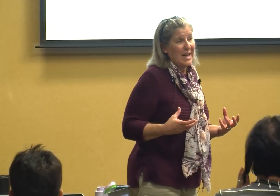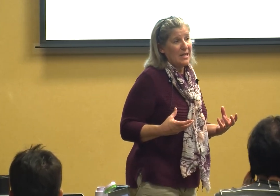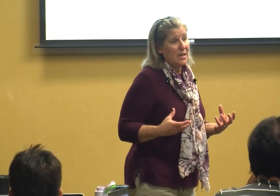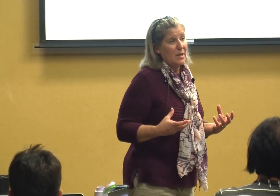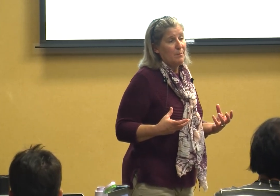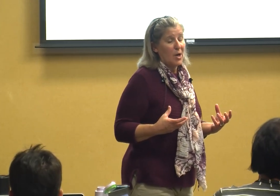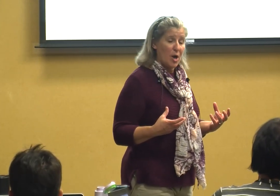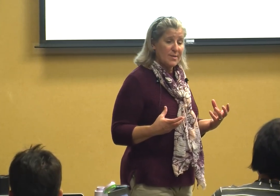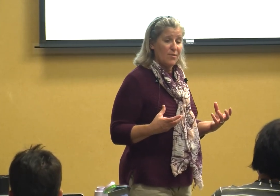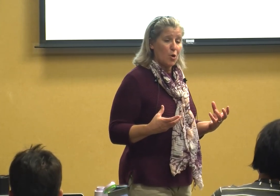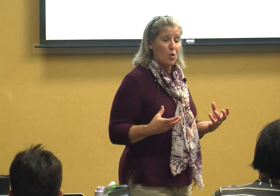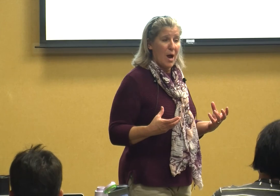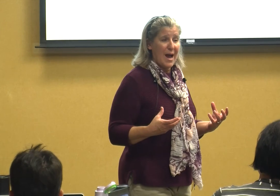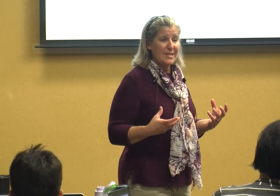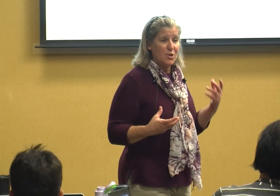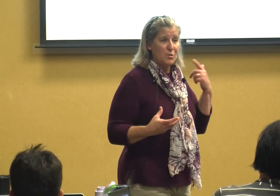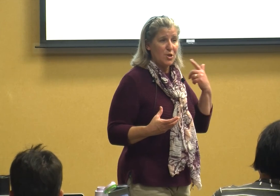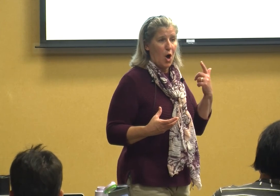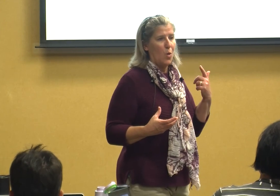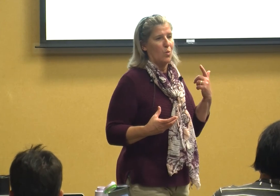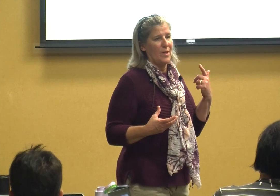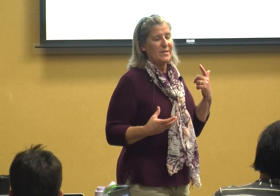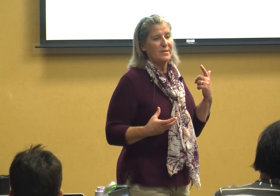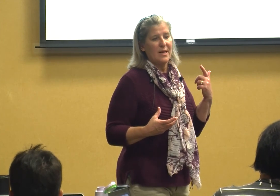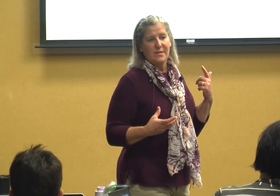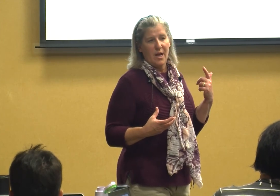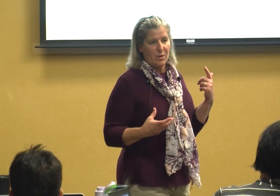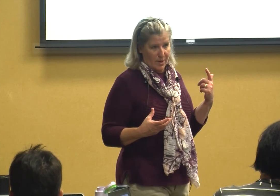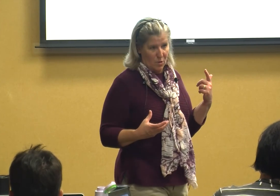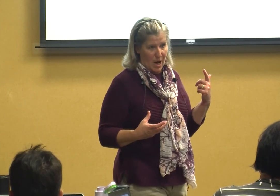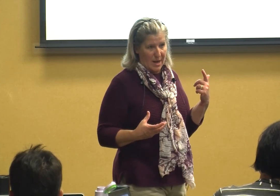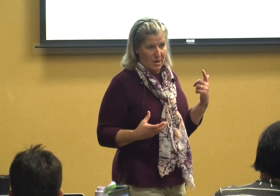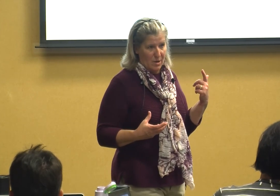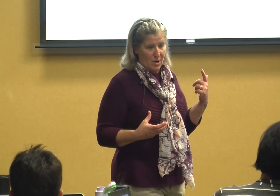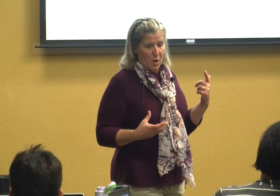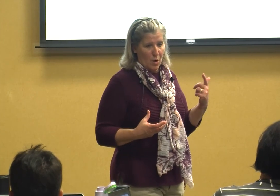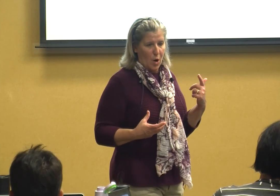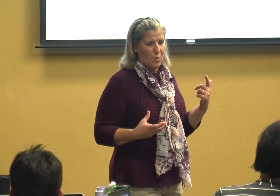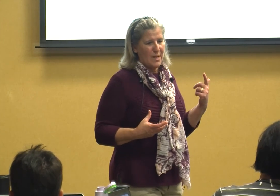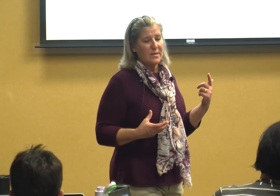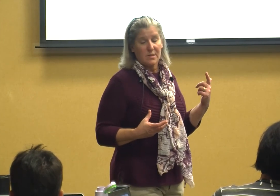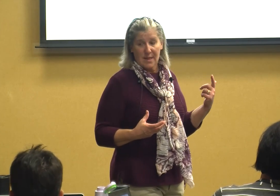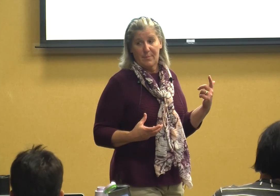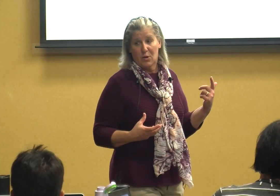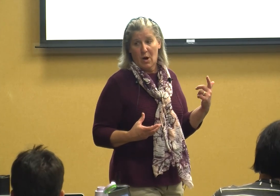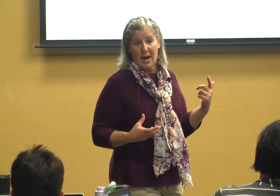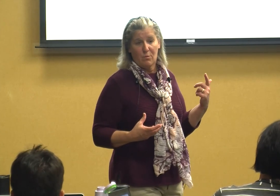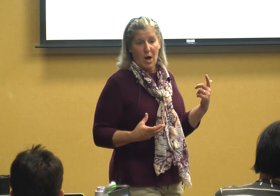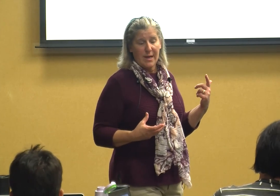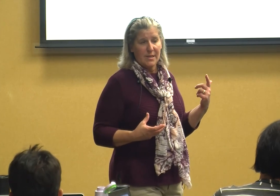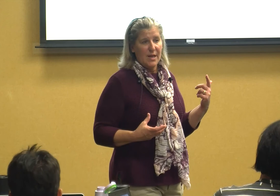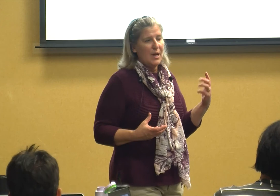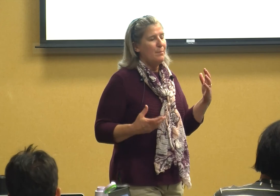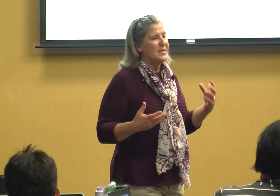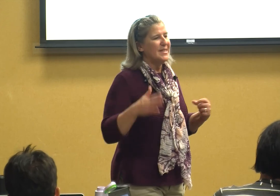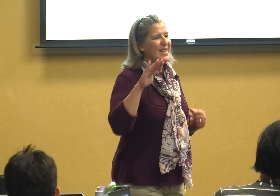because of their cries used - oh that's that's a hungry cry or oh that's a sleepy cry right but see